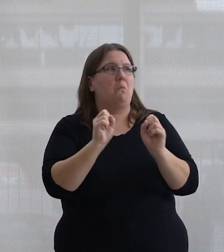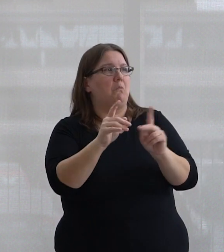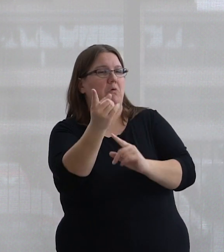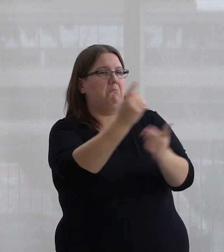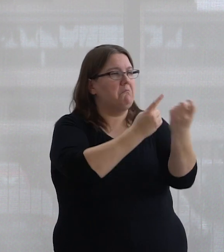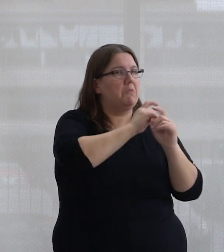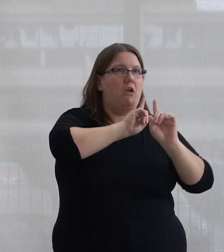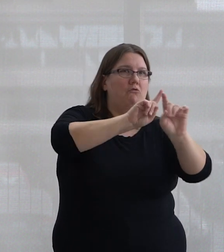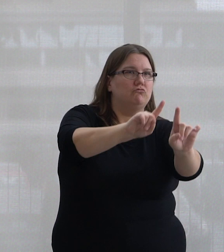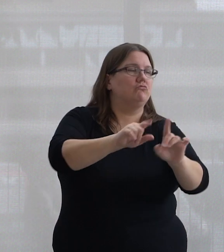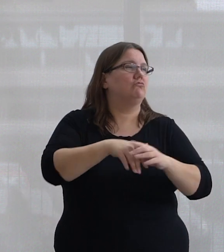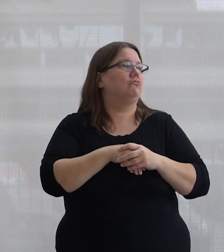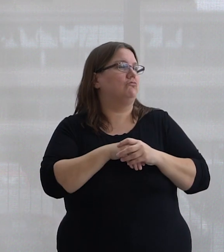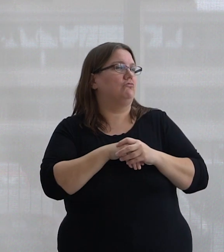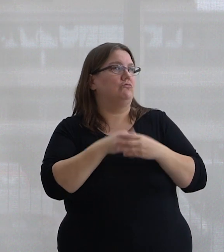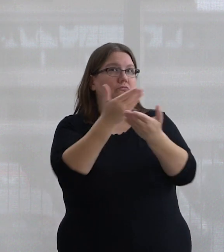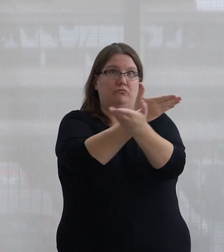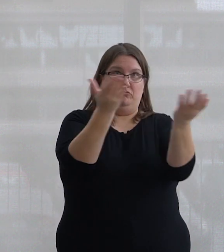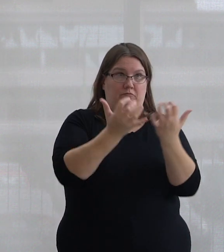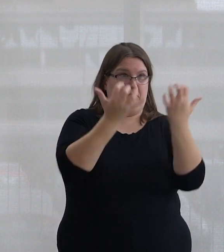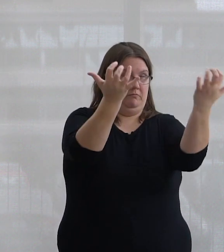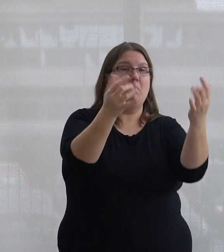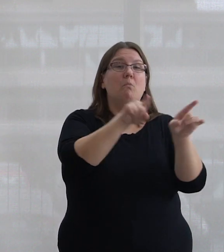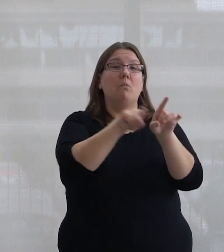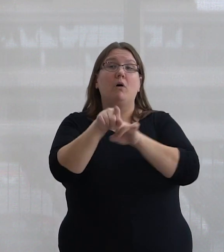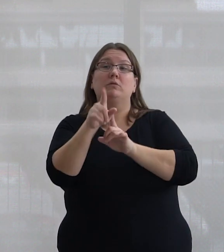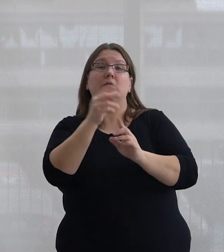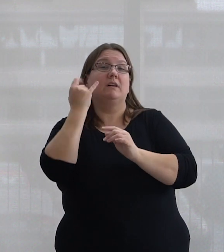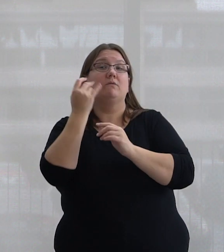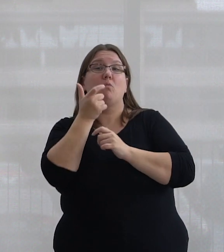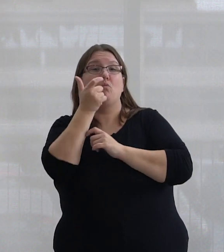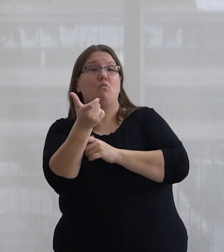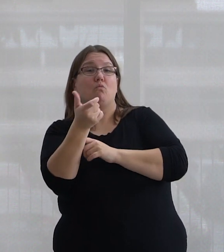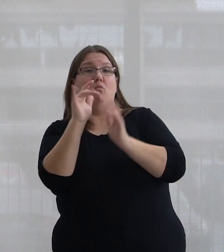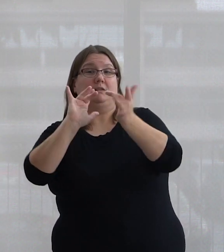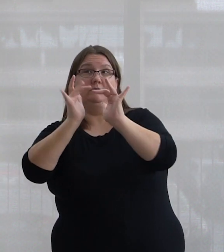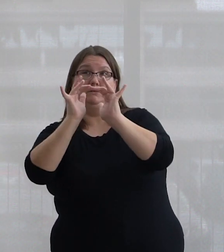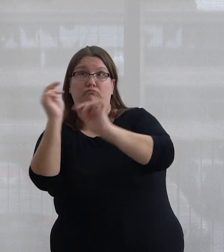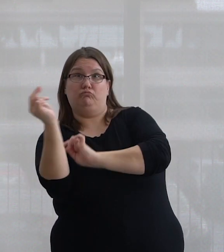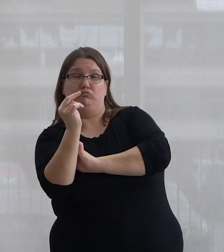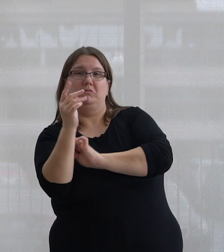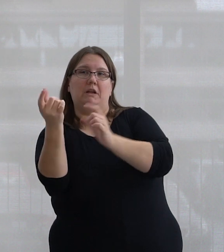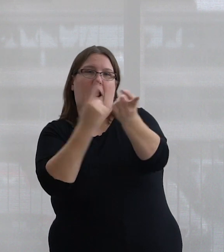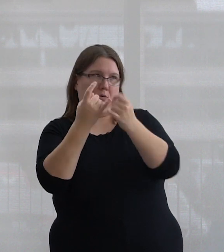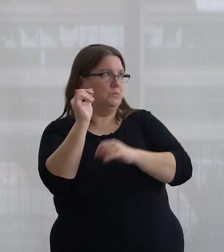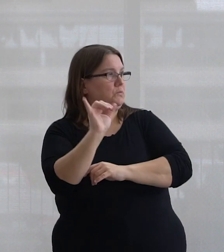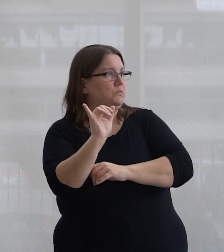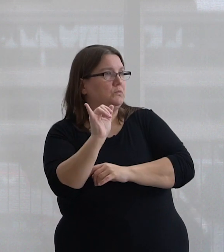we will be accepting questions from the audience here today, as well as those watching from our Livestream. Once the question and answer period is over,